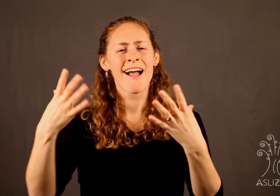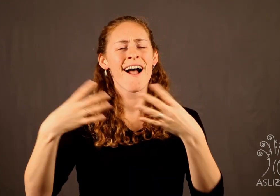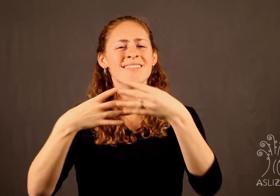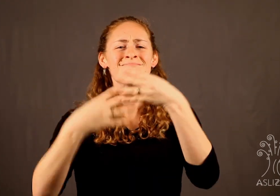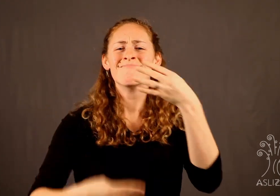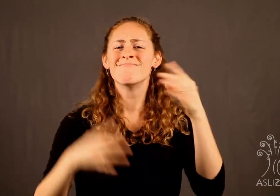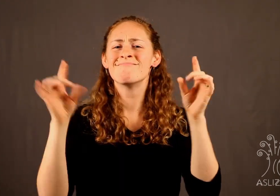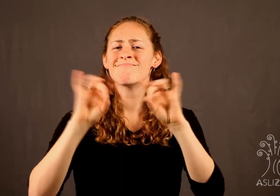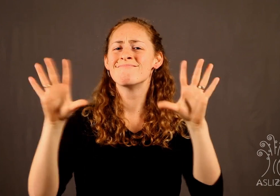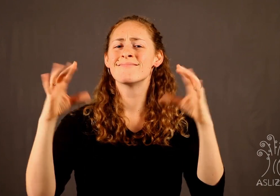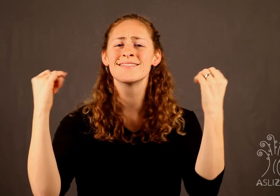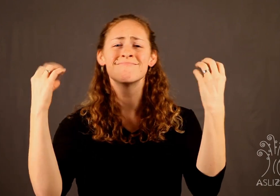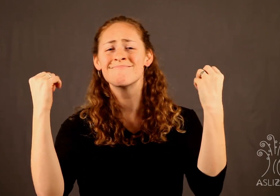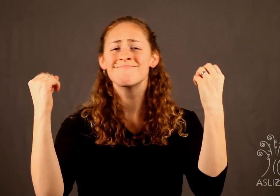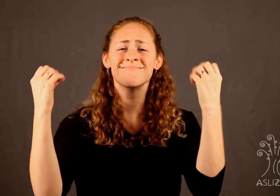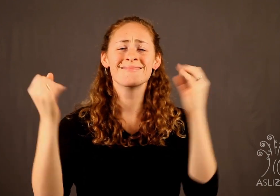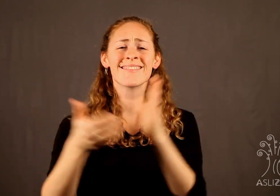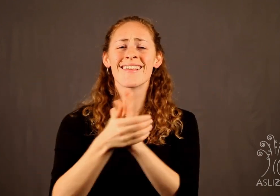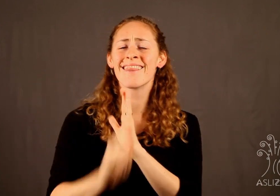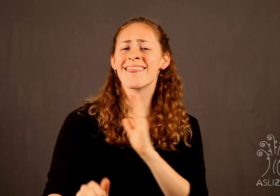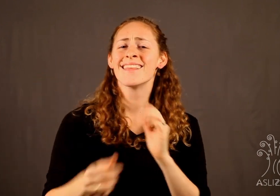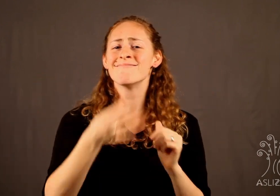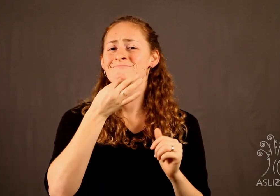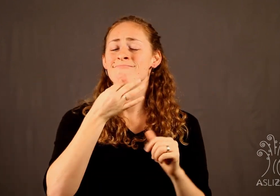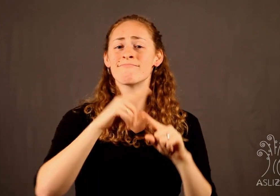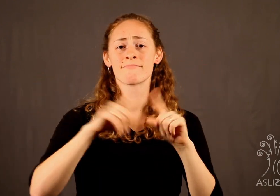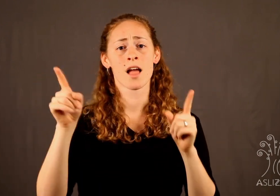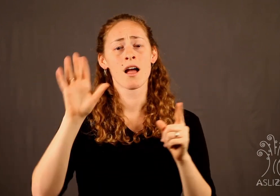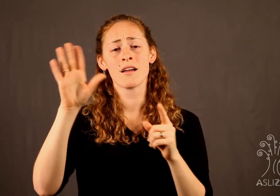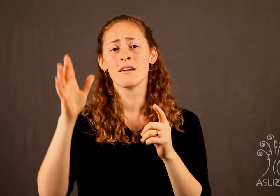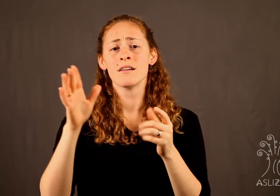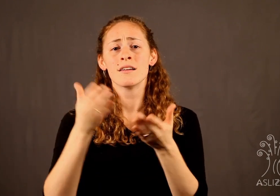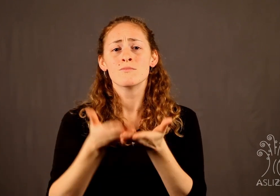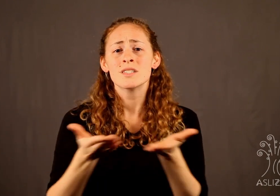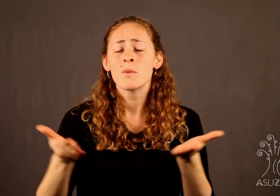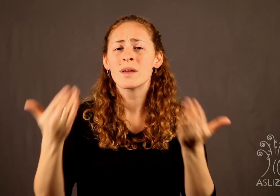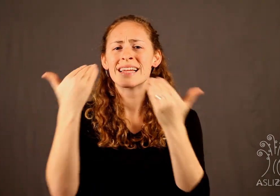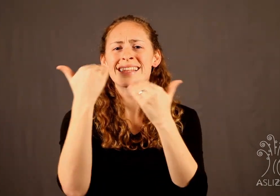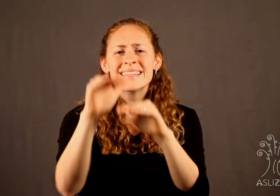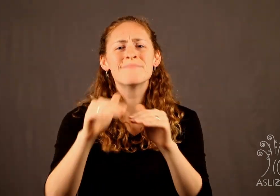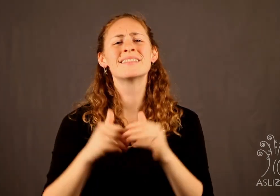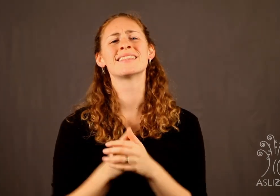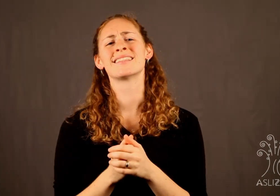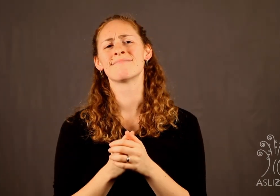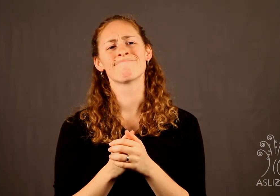There are countless talented ASL storytellers with limited resources who are unable to produce and record literature.